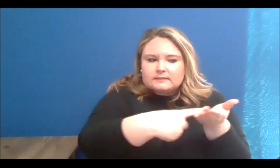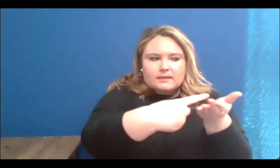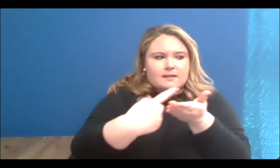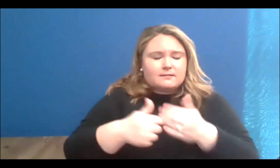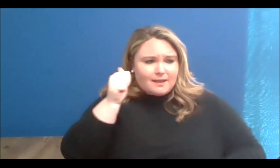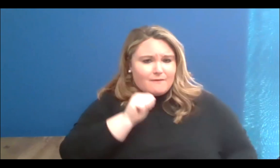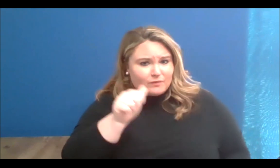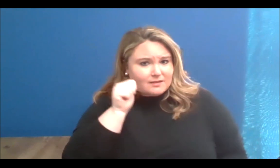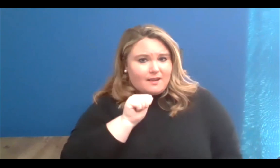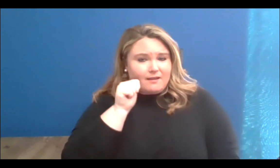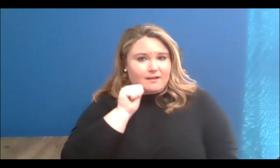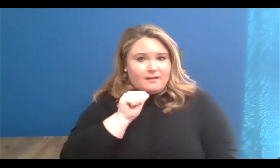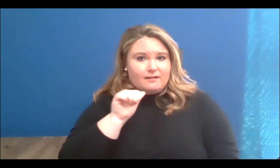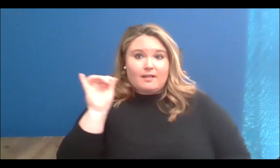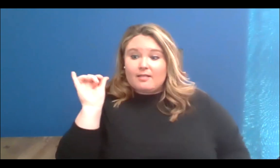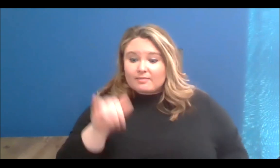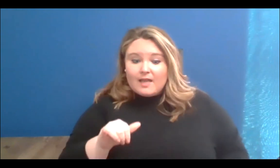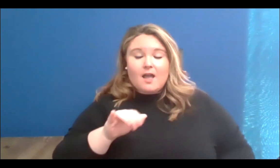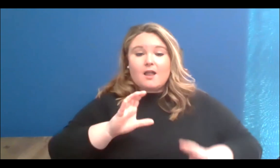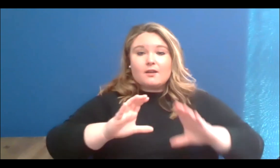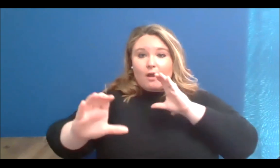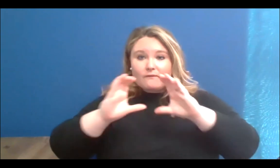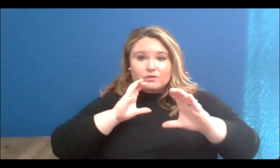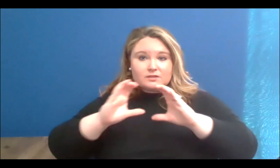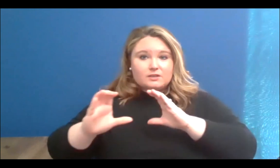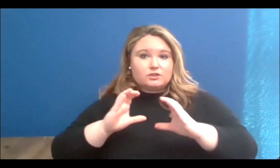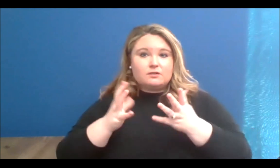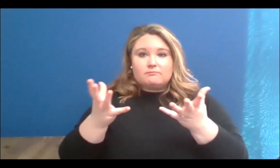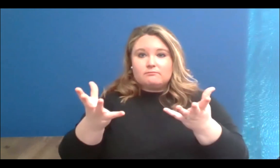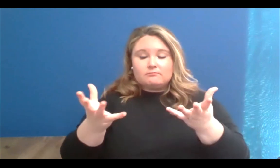conversations that I could stay on a screen for a number of hours, but again